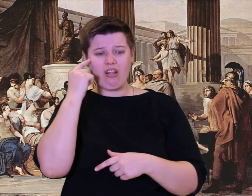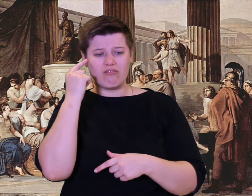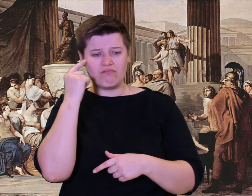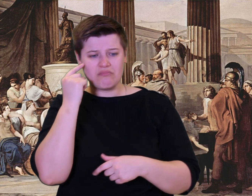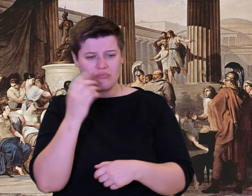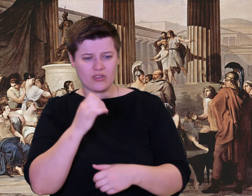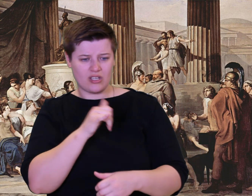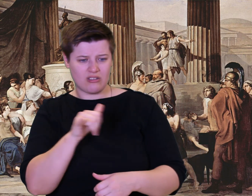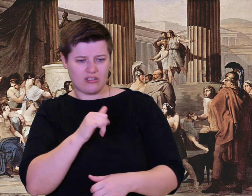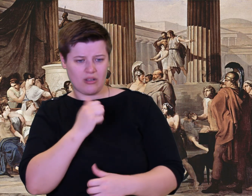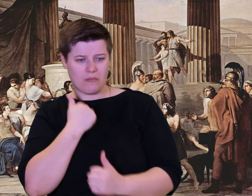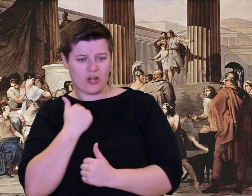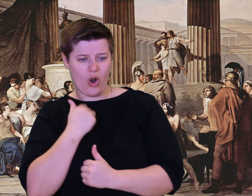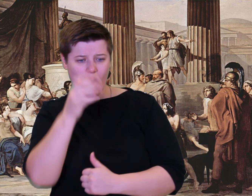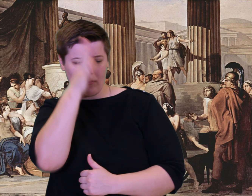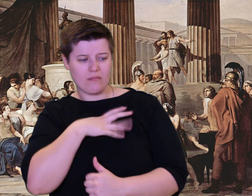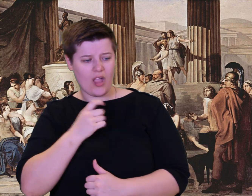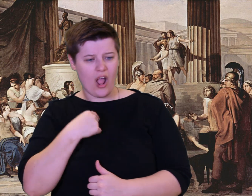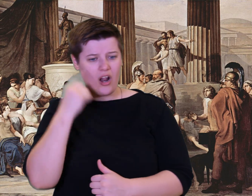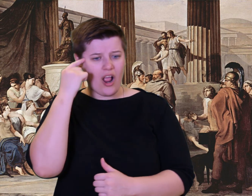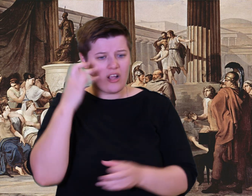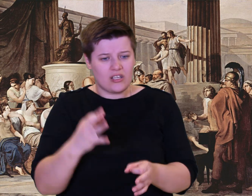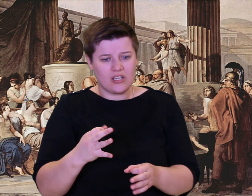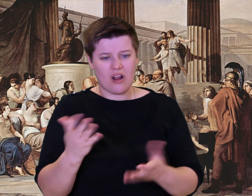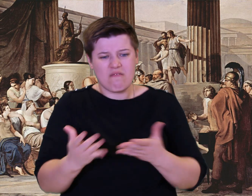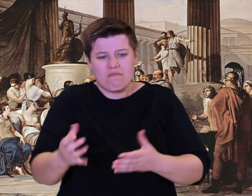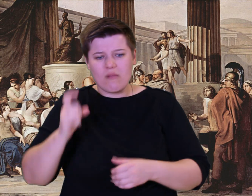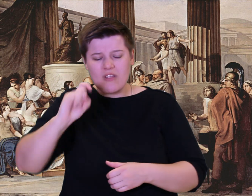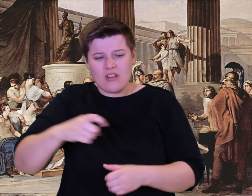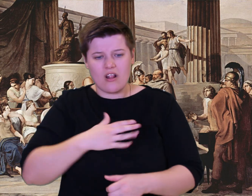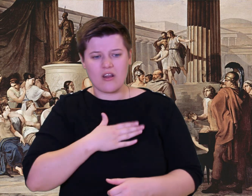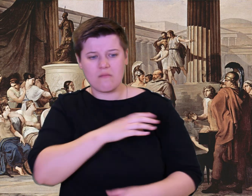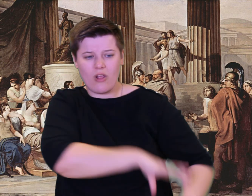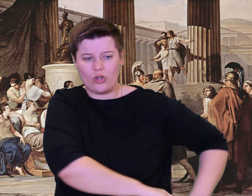man, I thought to get out my sword,